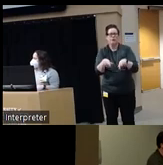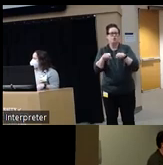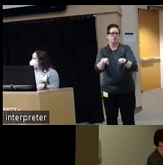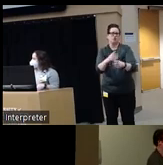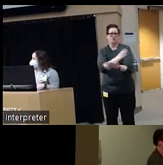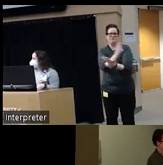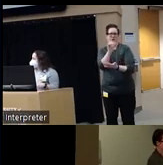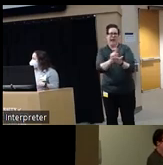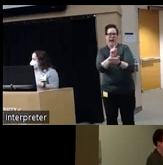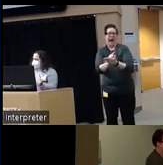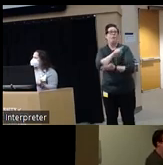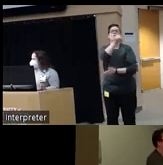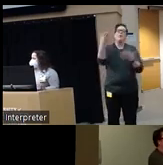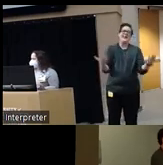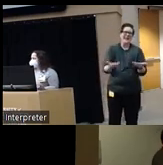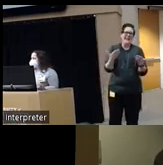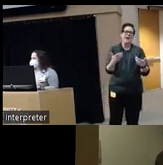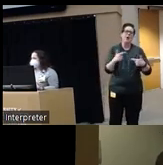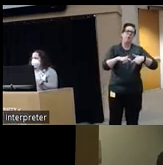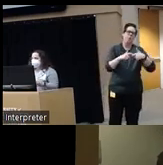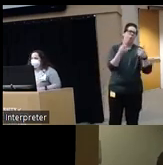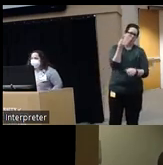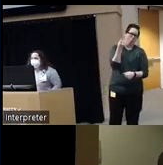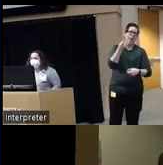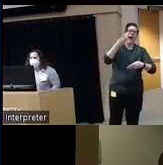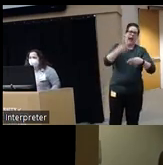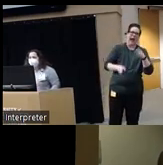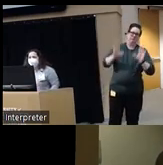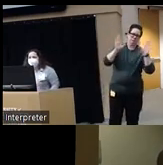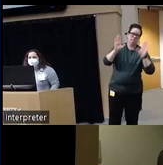here in the room I probably we'll just have you wait till the end but I'll be moderating the Q&A